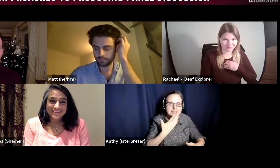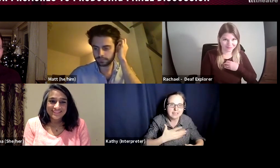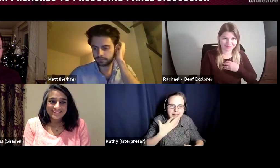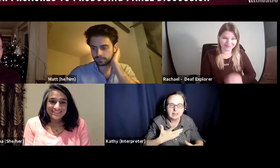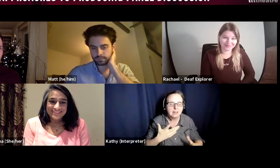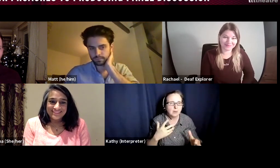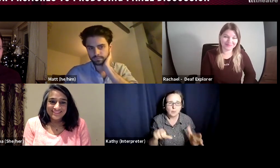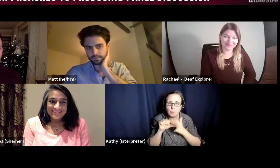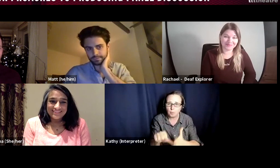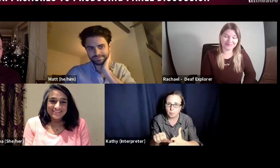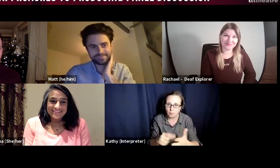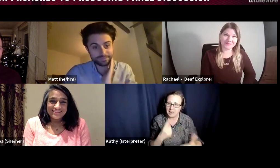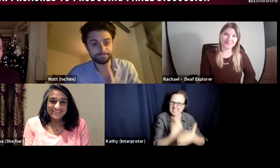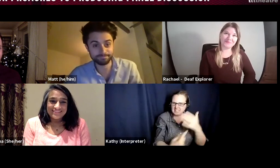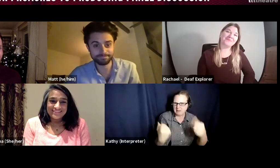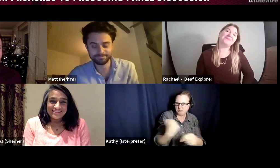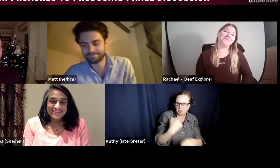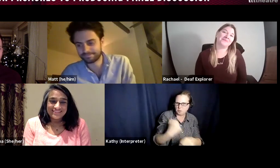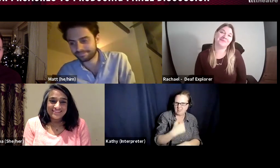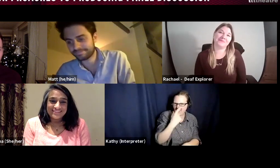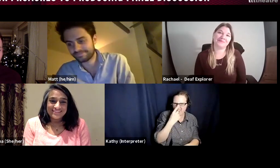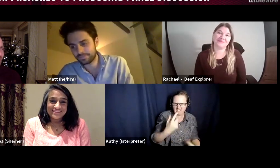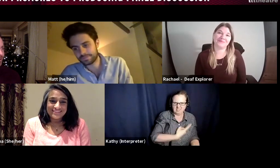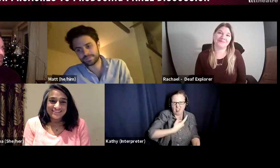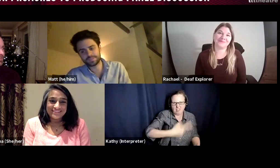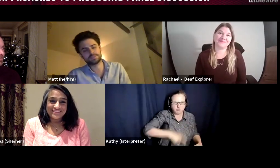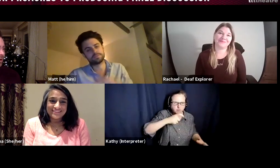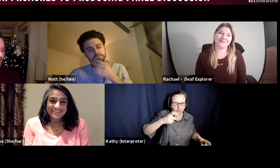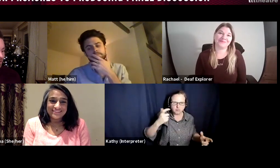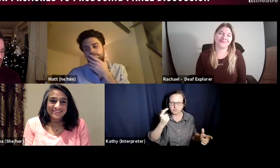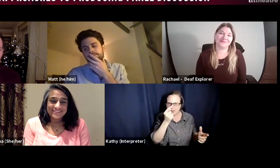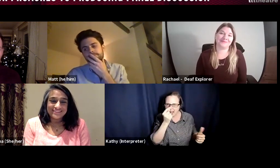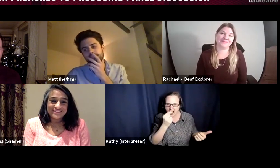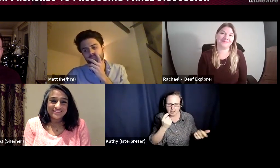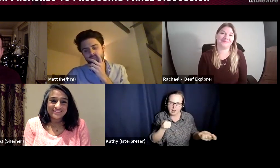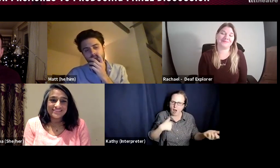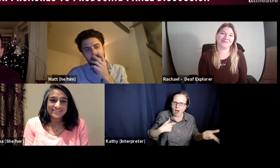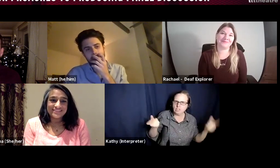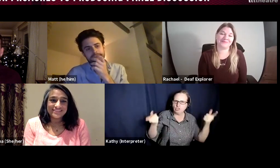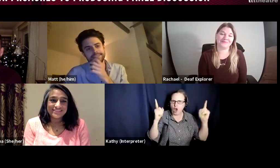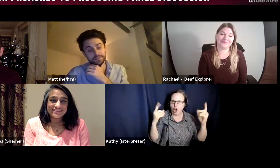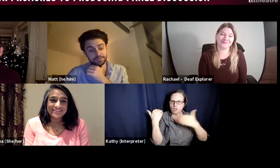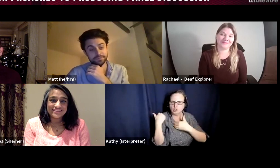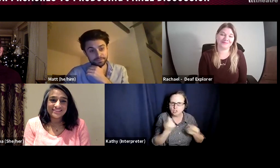I won't have that worry any more, because you know I'll be in charge and now I'm all so an